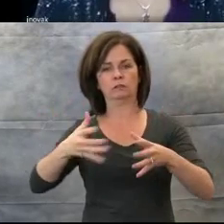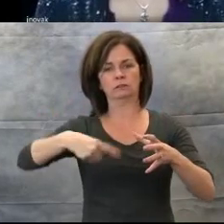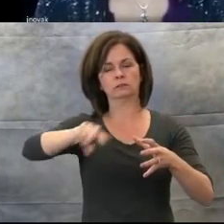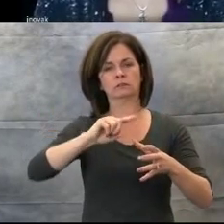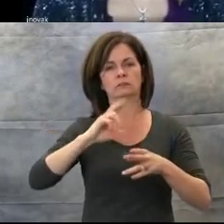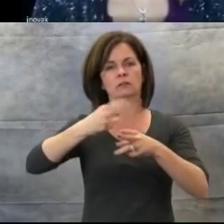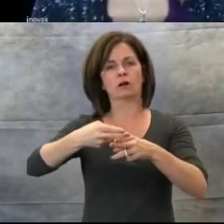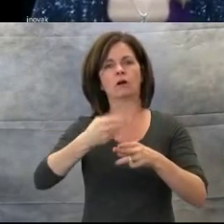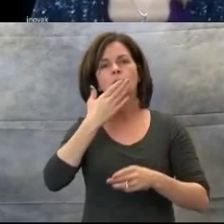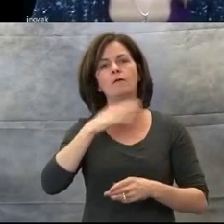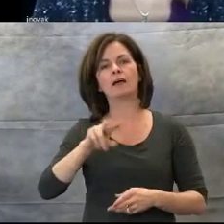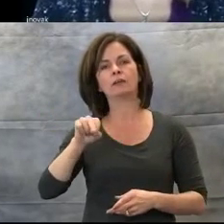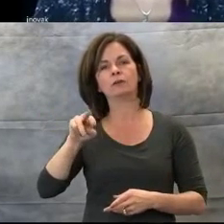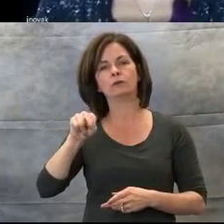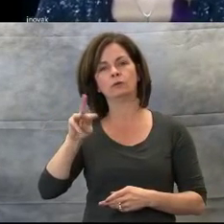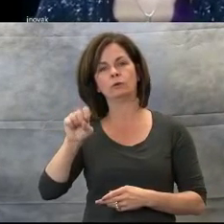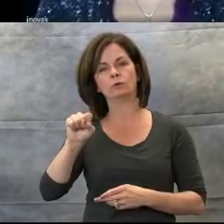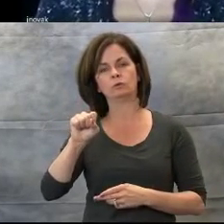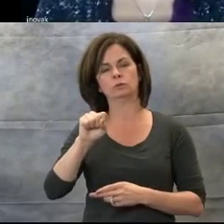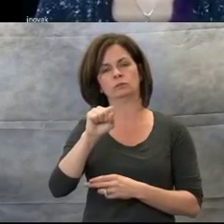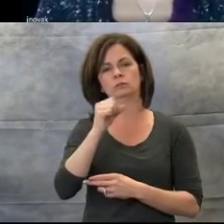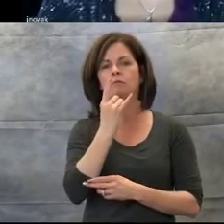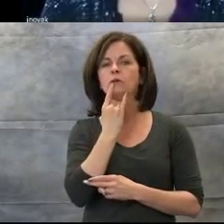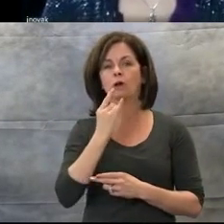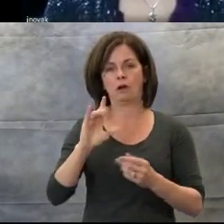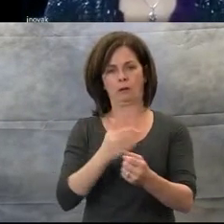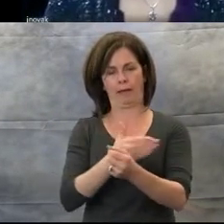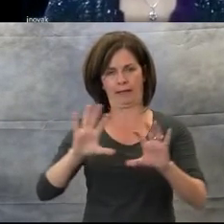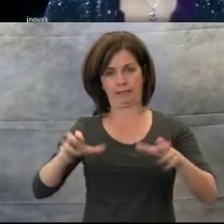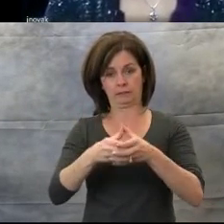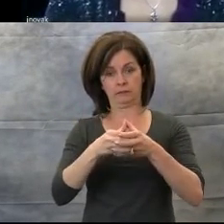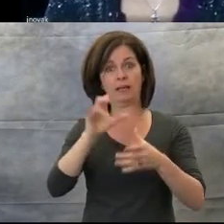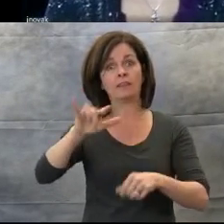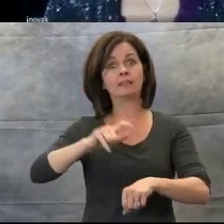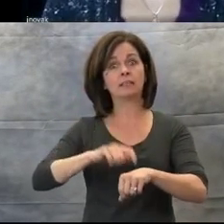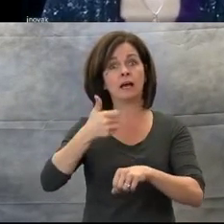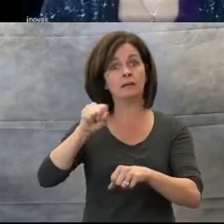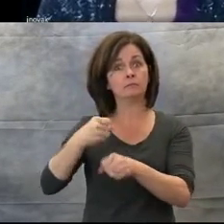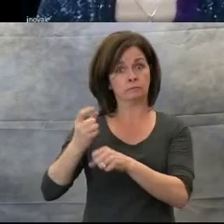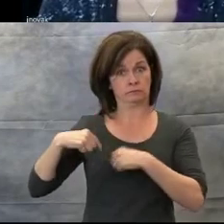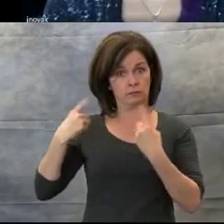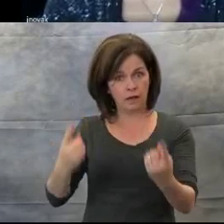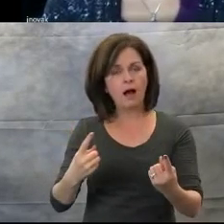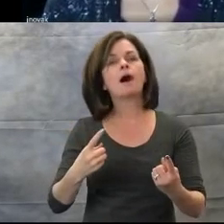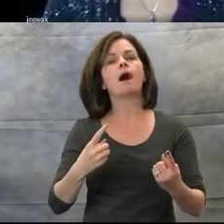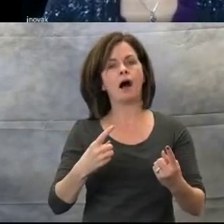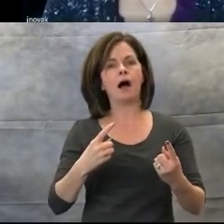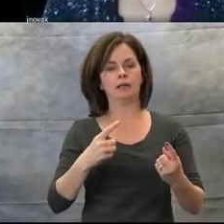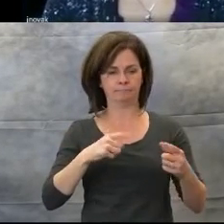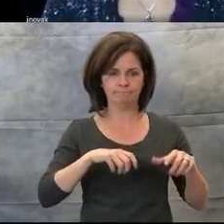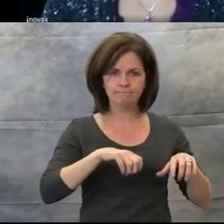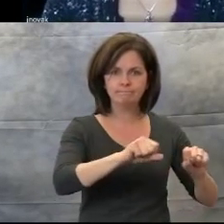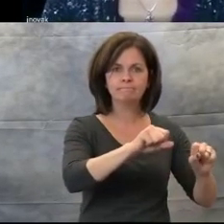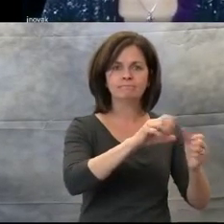It was during my time at CSDB, that I studied music therapy and completed graduate work,